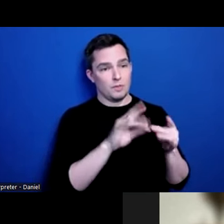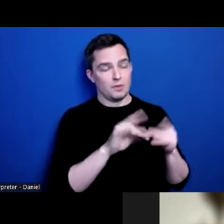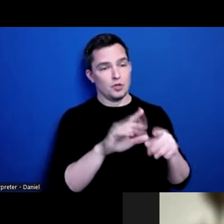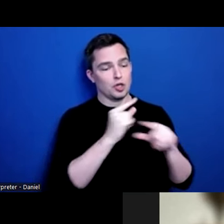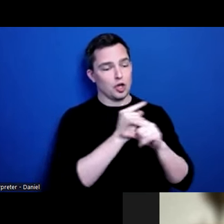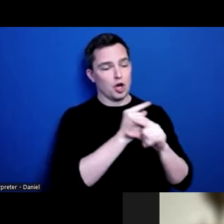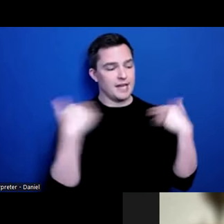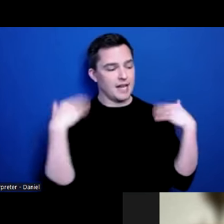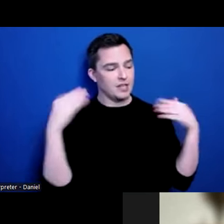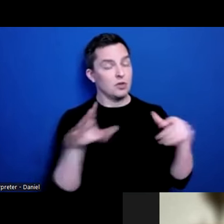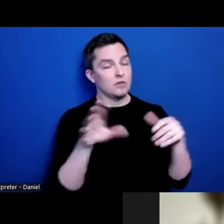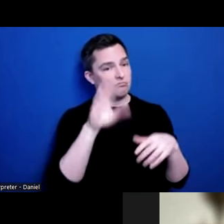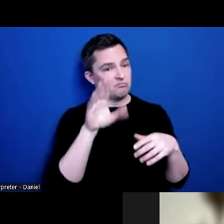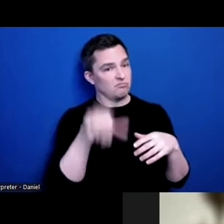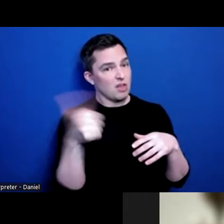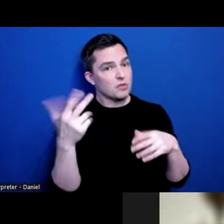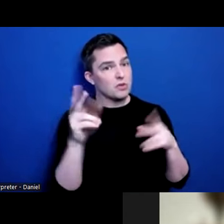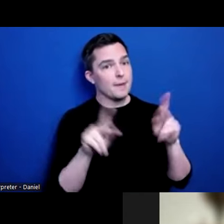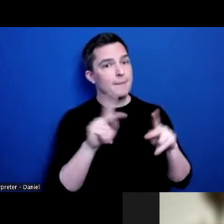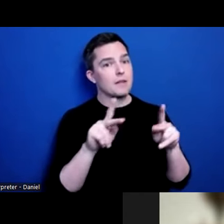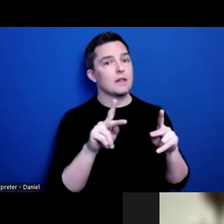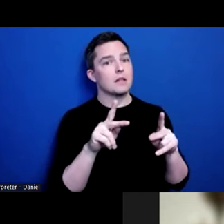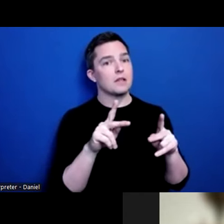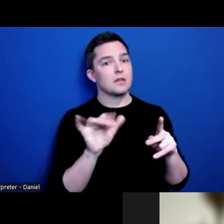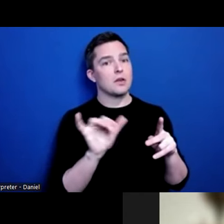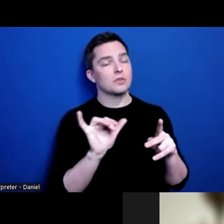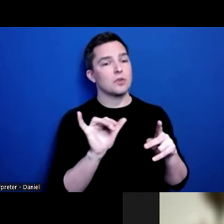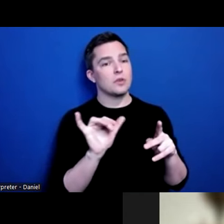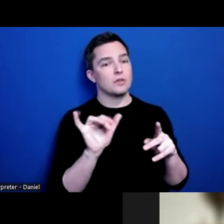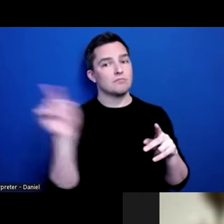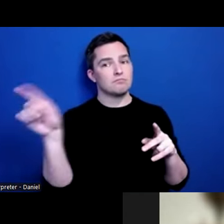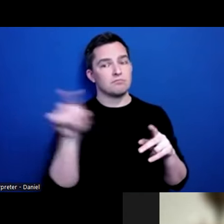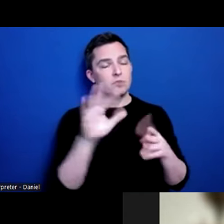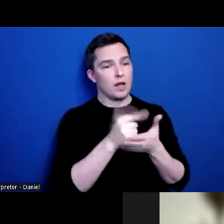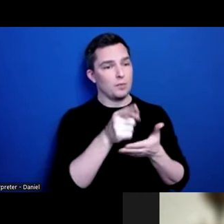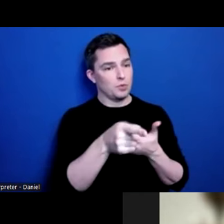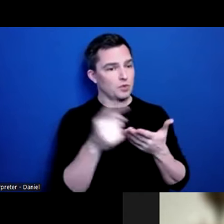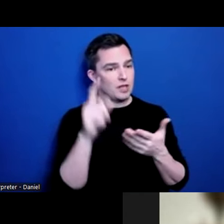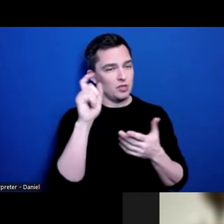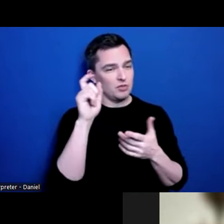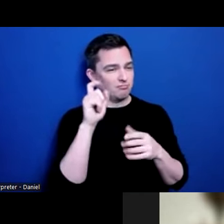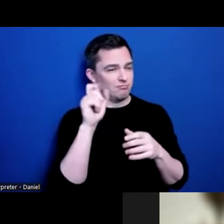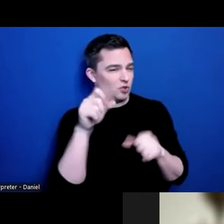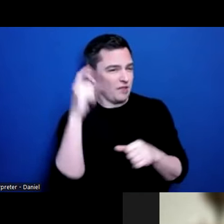Were there others along the way that have helped you that come to mind?